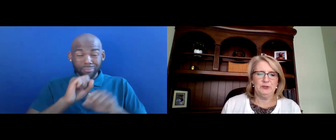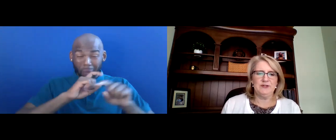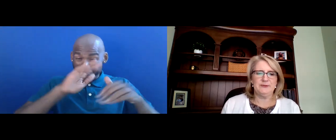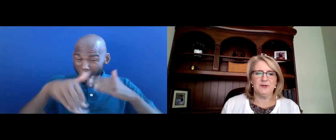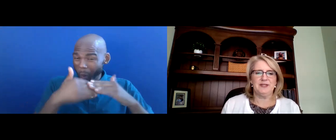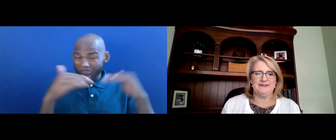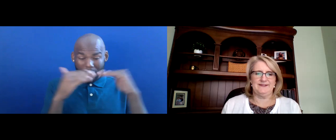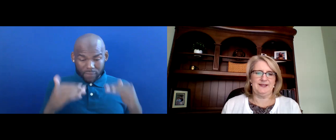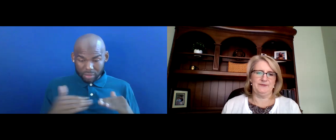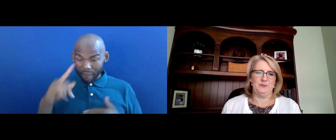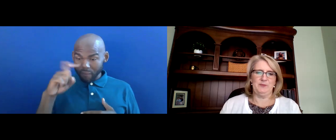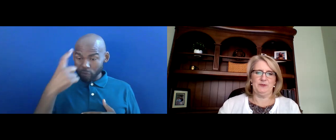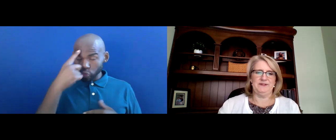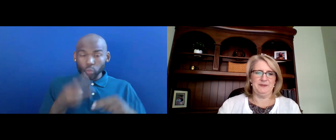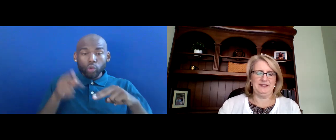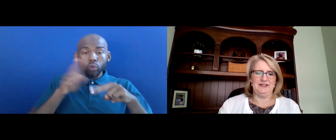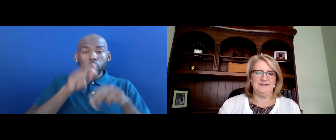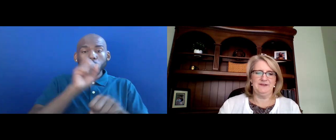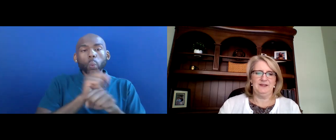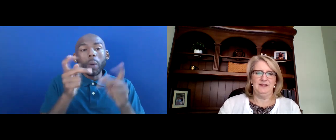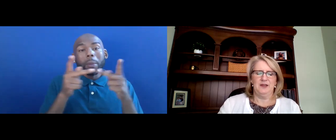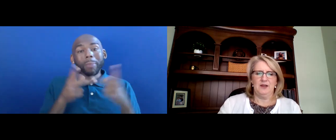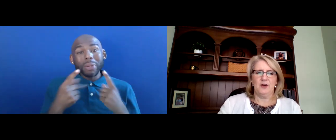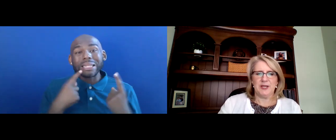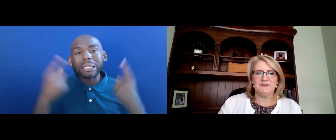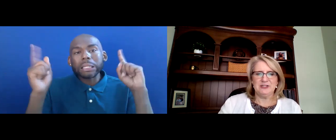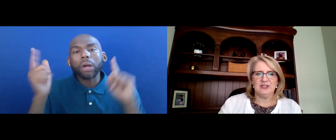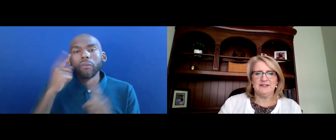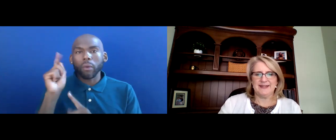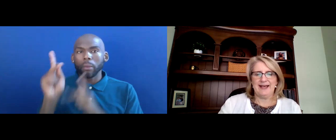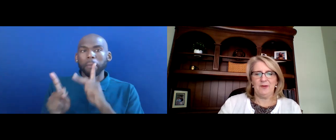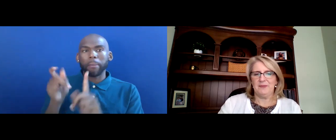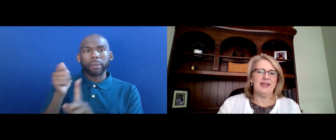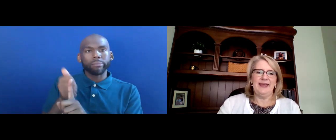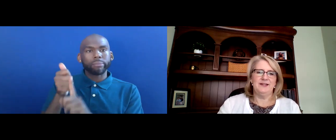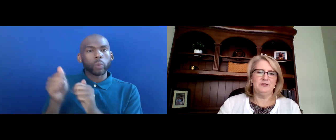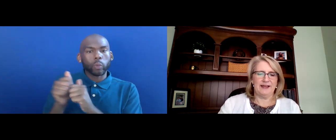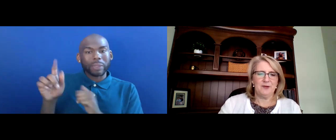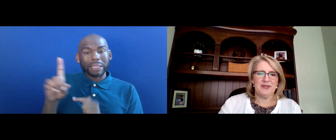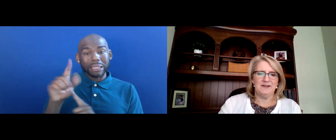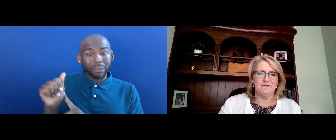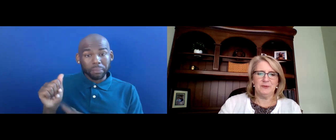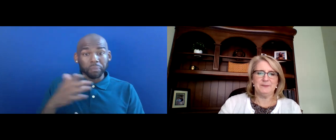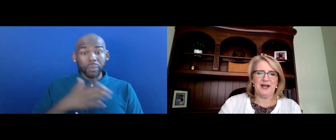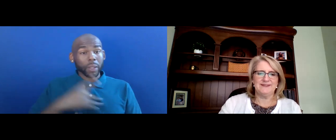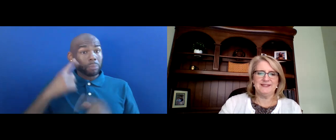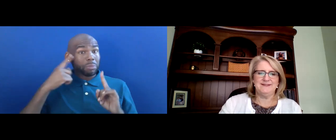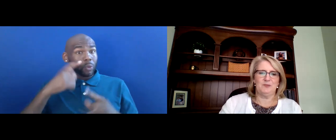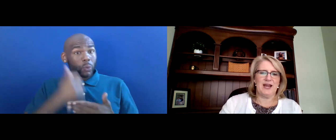INCREASE WORKPLACE SUCCESS FOR PEOPLE WITH DISABILITIES. ODEP'S MISSION IS TO HELP DEVELOP AND INFLUENCE POLICIES AND